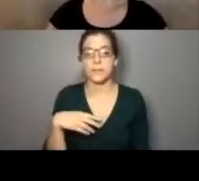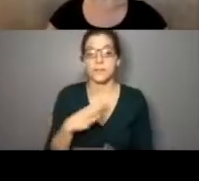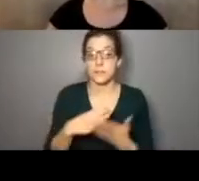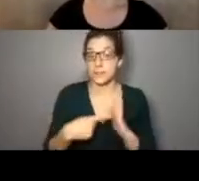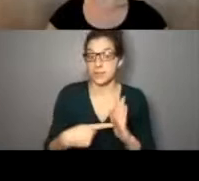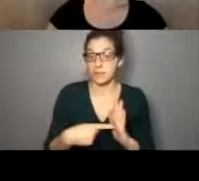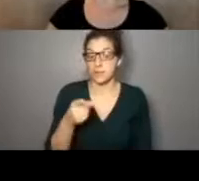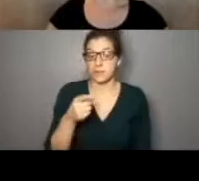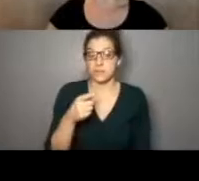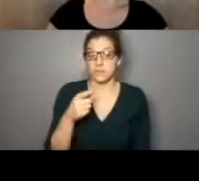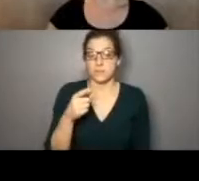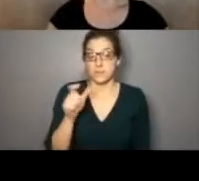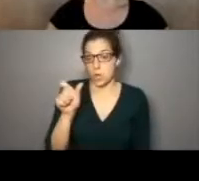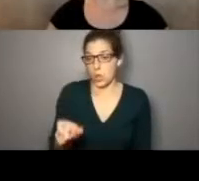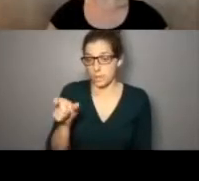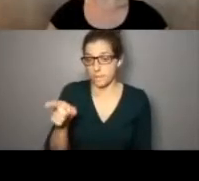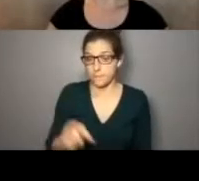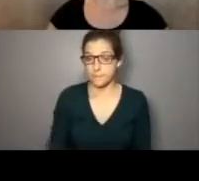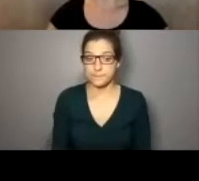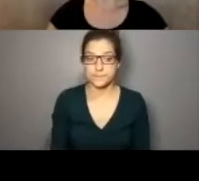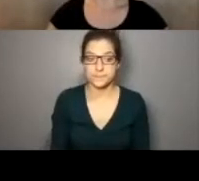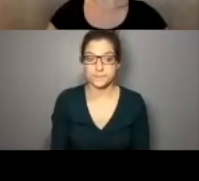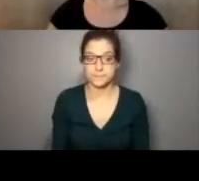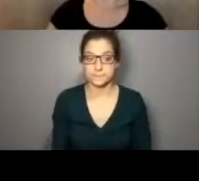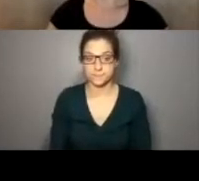Some examples in this column.